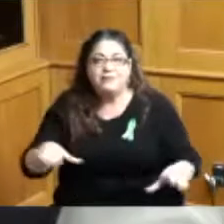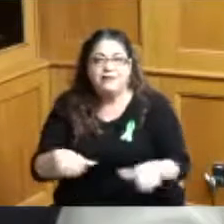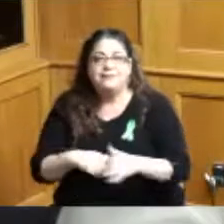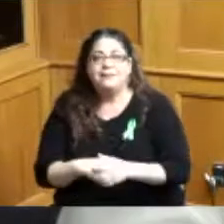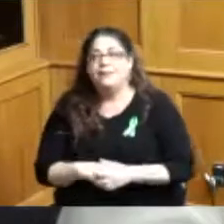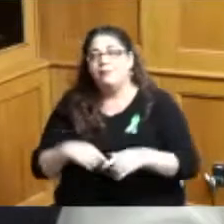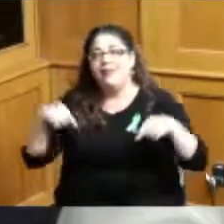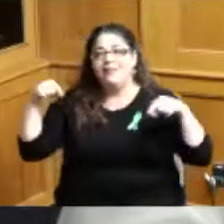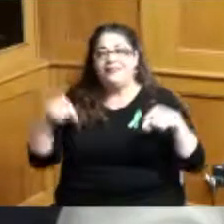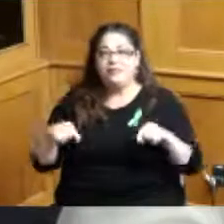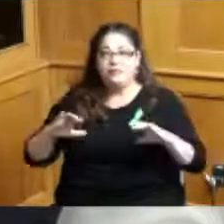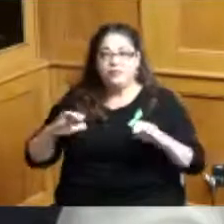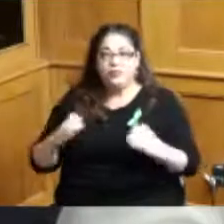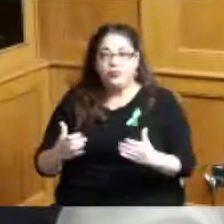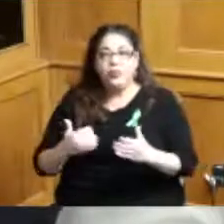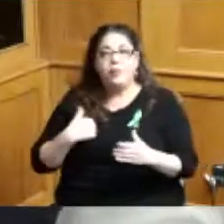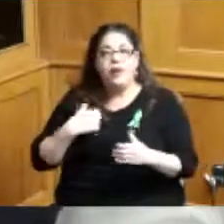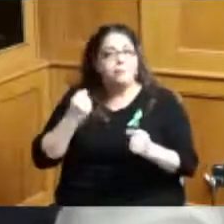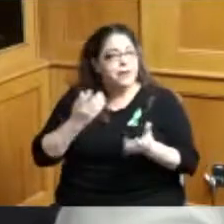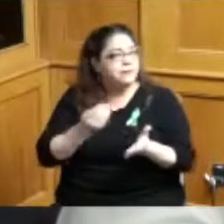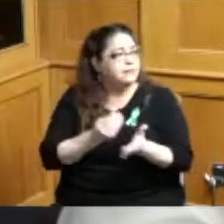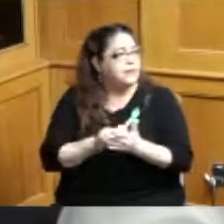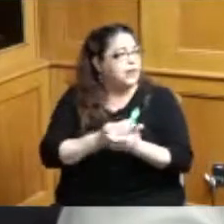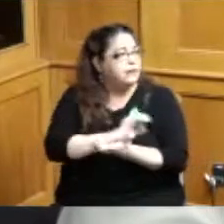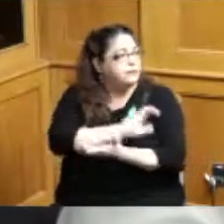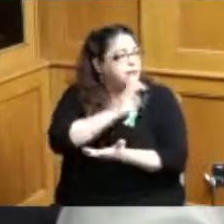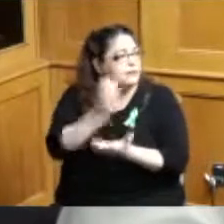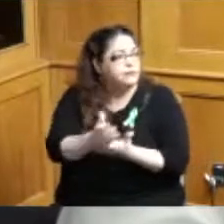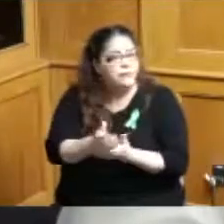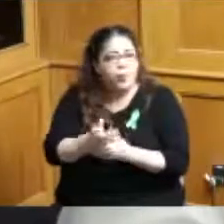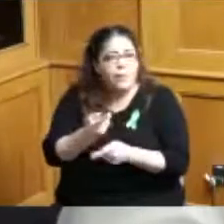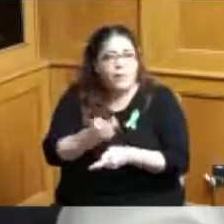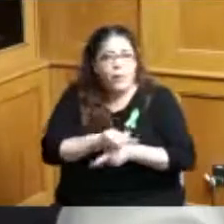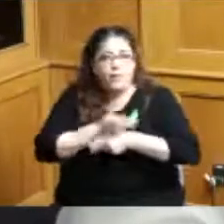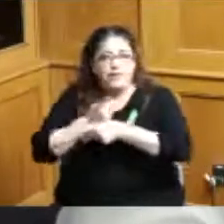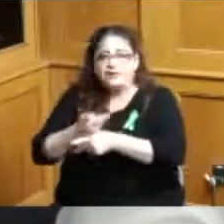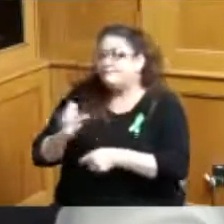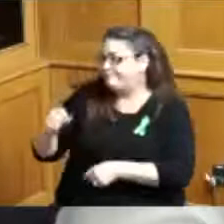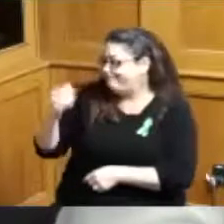we will be kind of overseeing do we know that yet we do know it and I don't have it in front